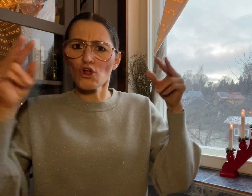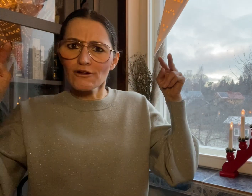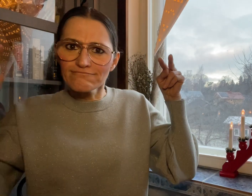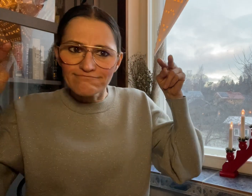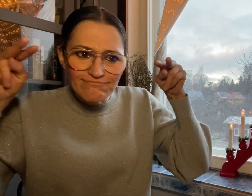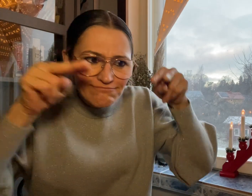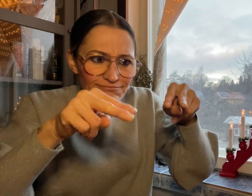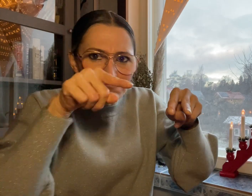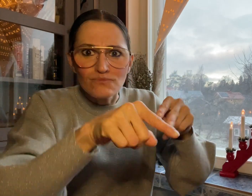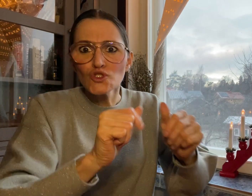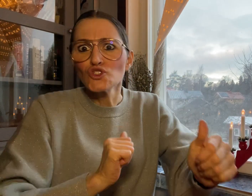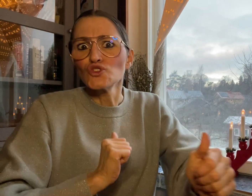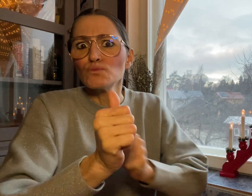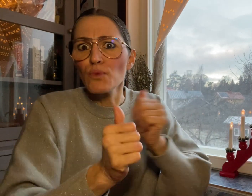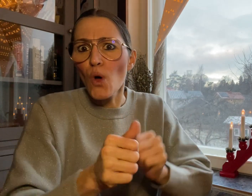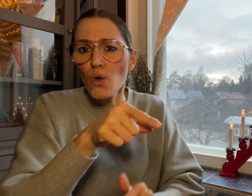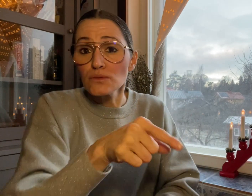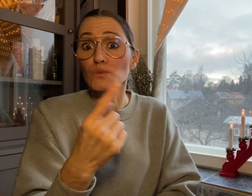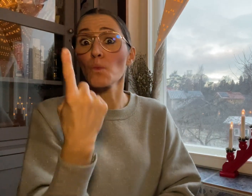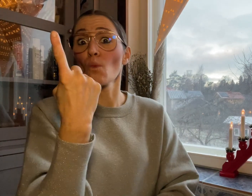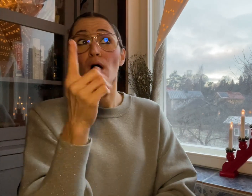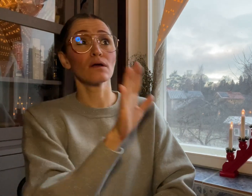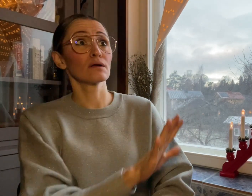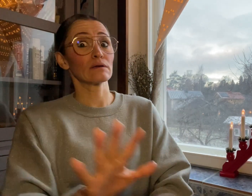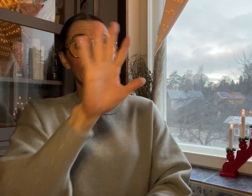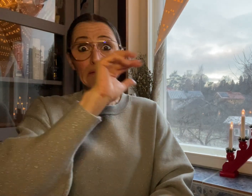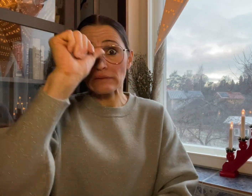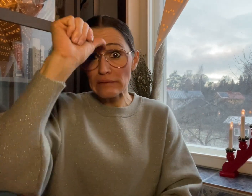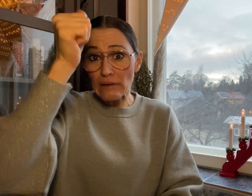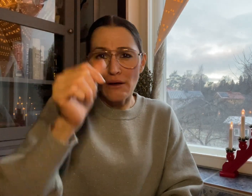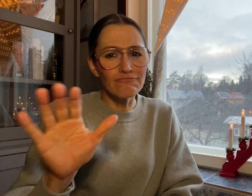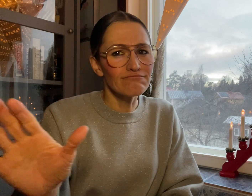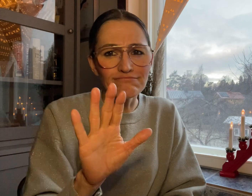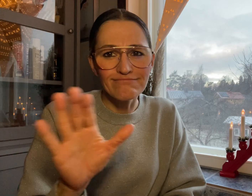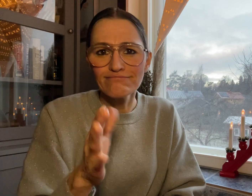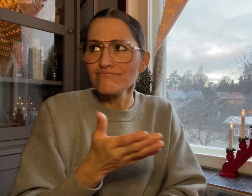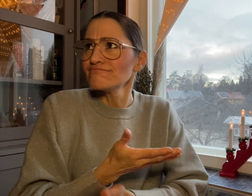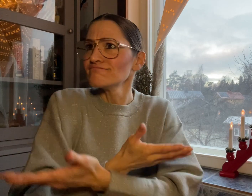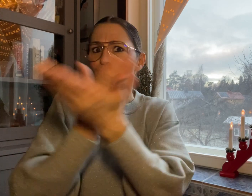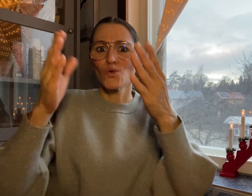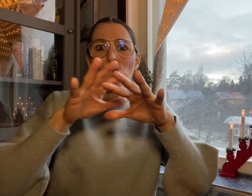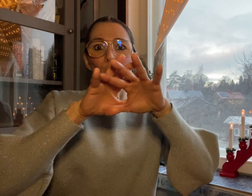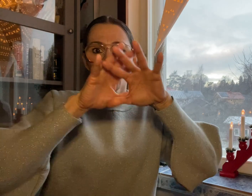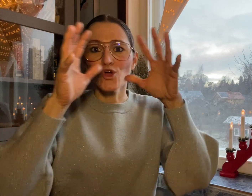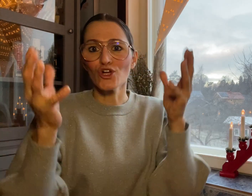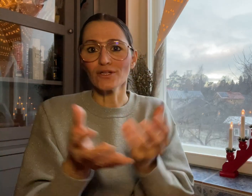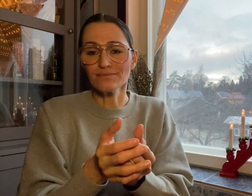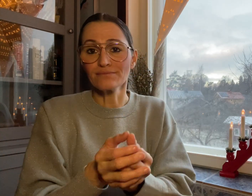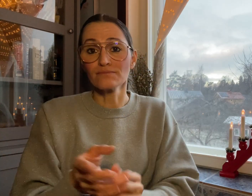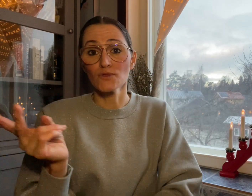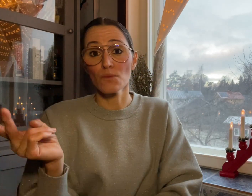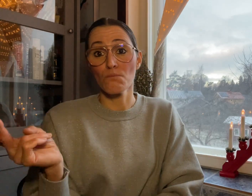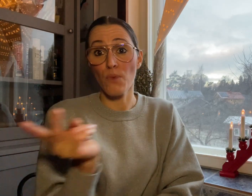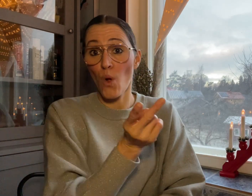“stronger recognition - not just in India but worldwide.”